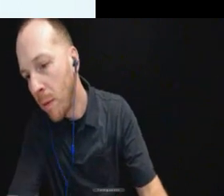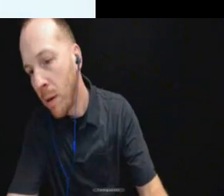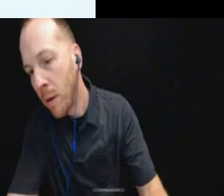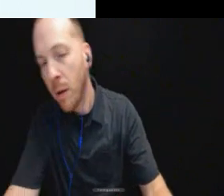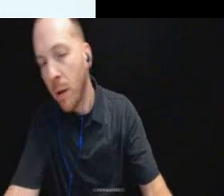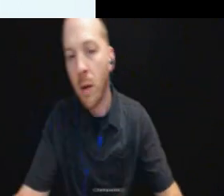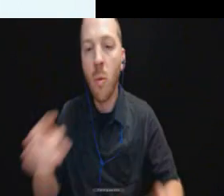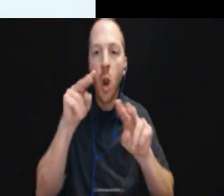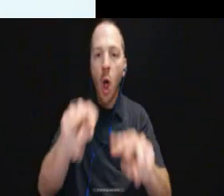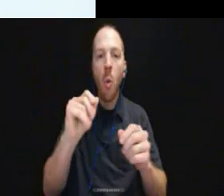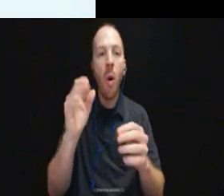circumstance.